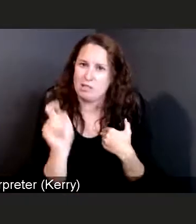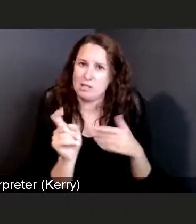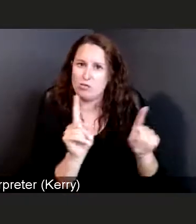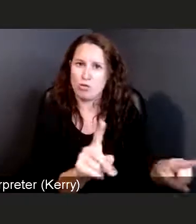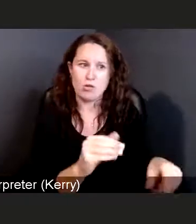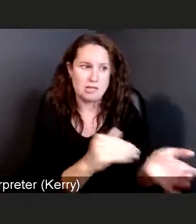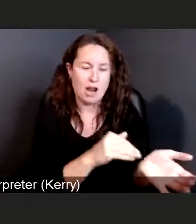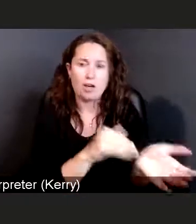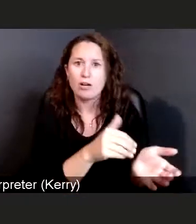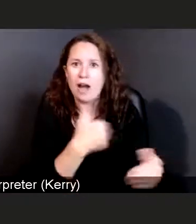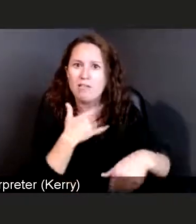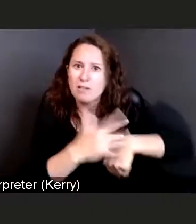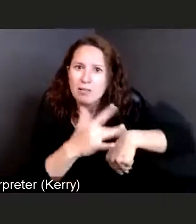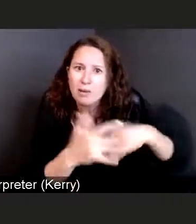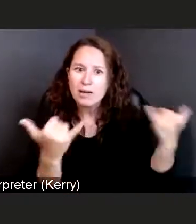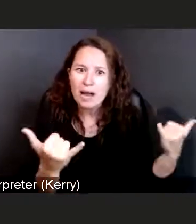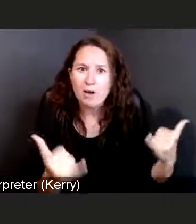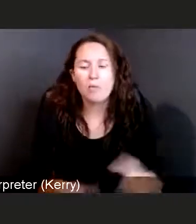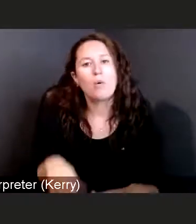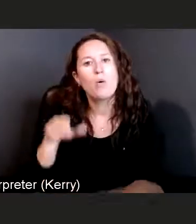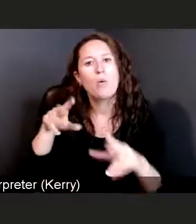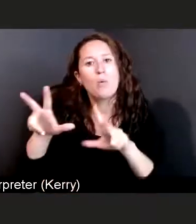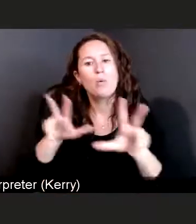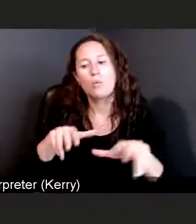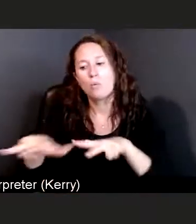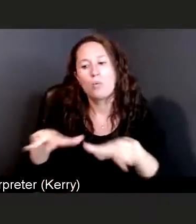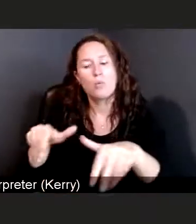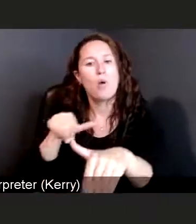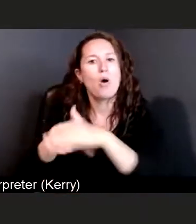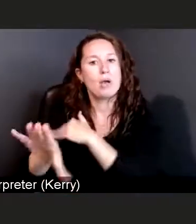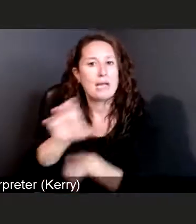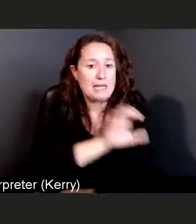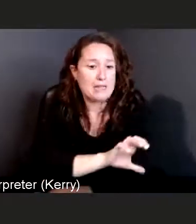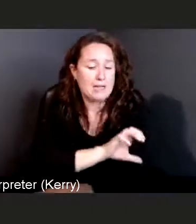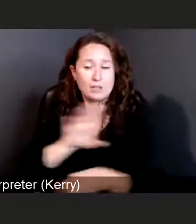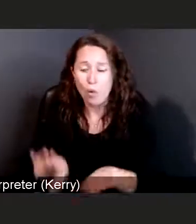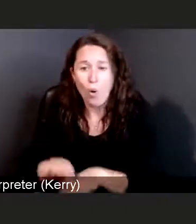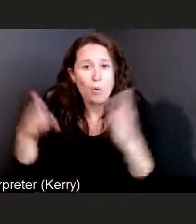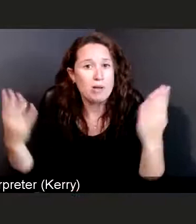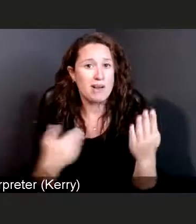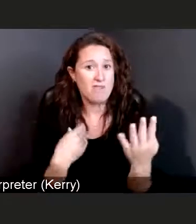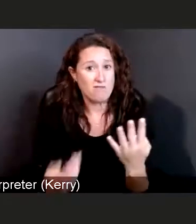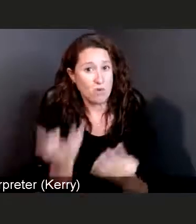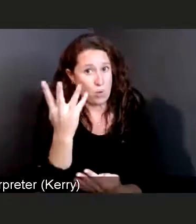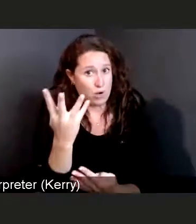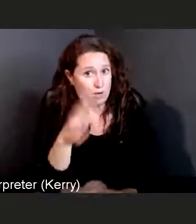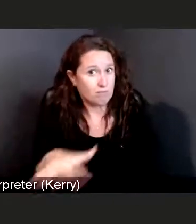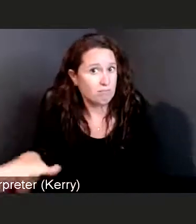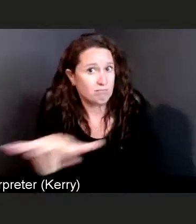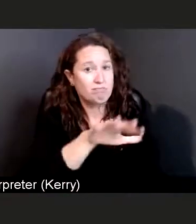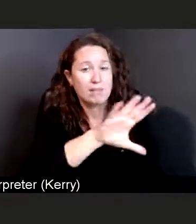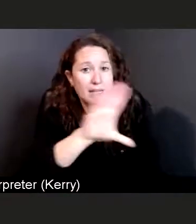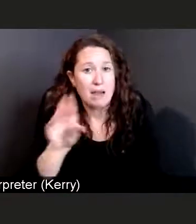our walk-in clinics are open four of them across the county, and you can make an appointment online